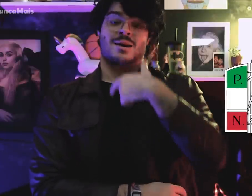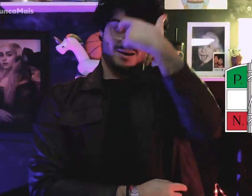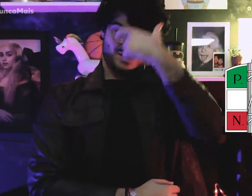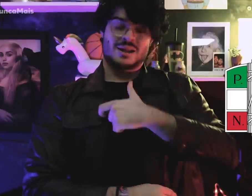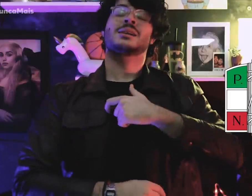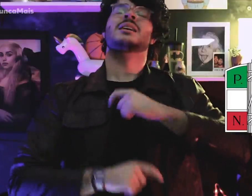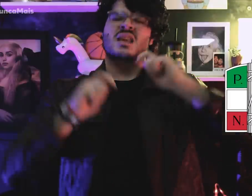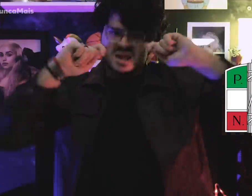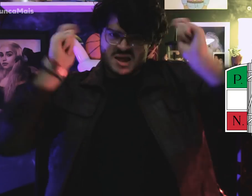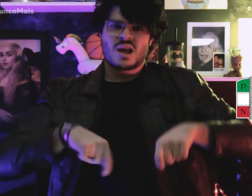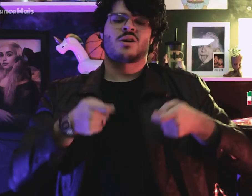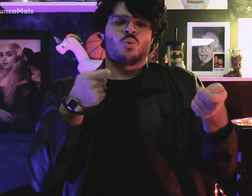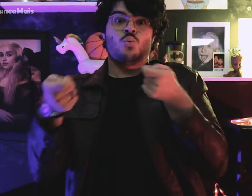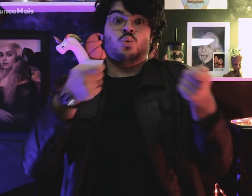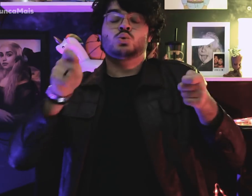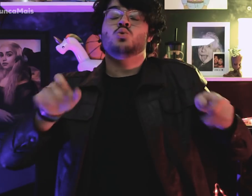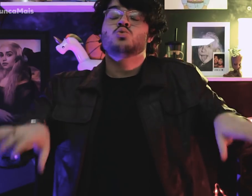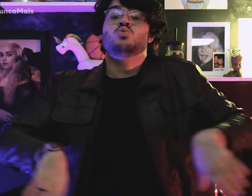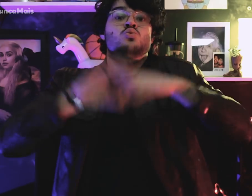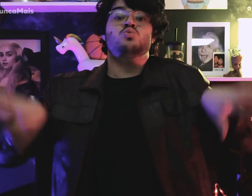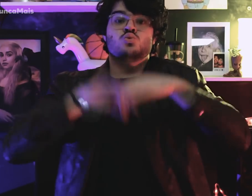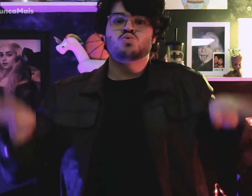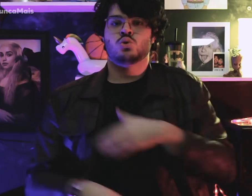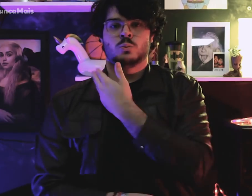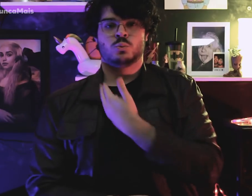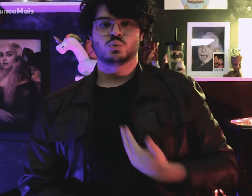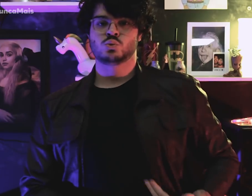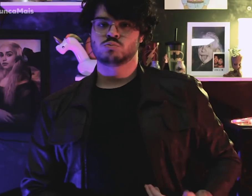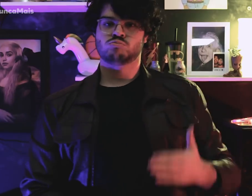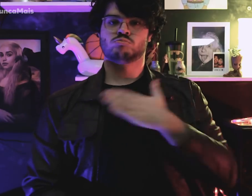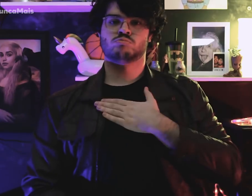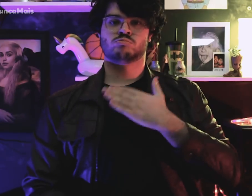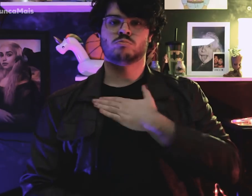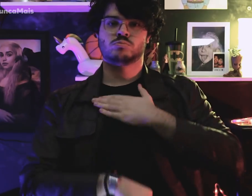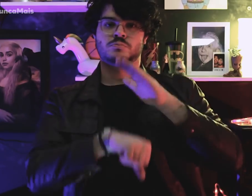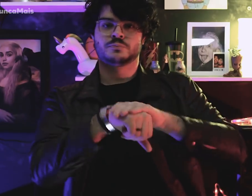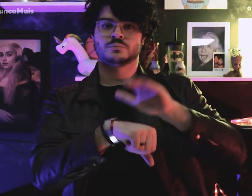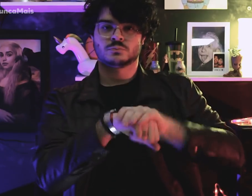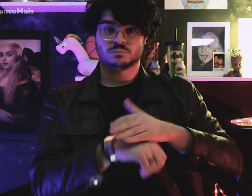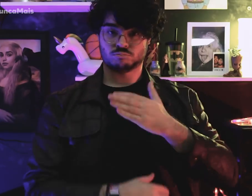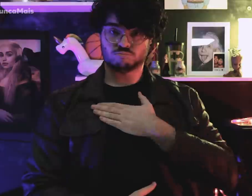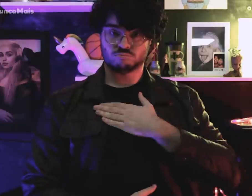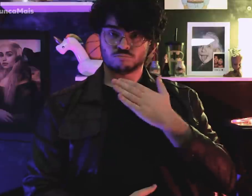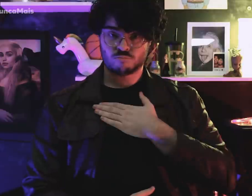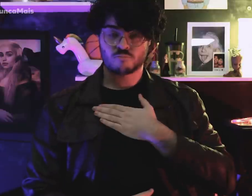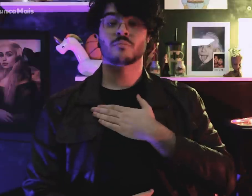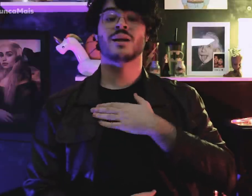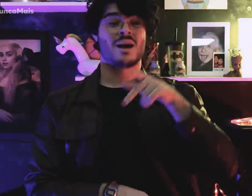being the only person holder of power, the state,